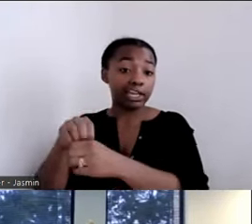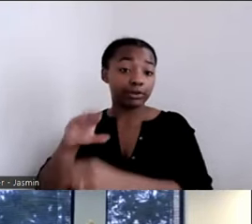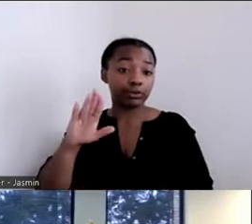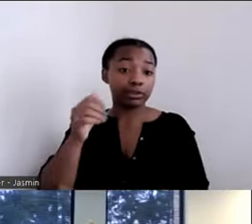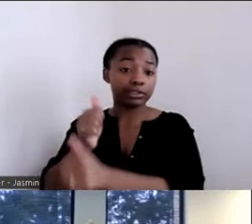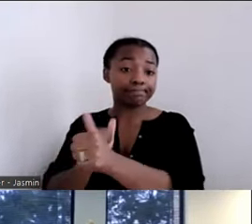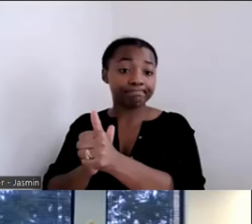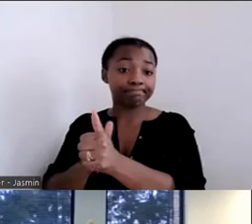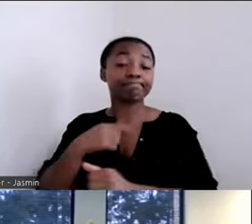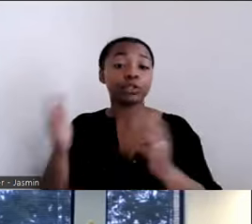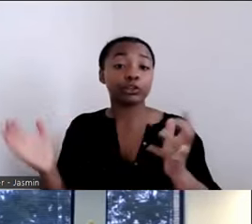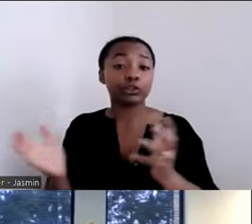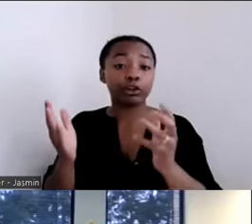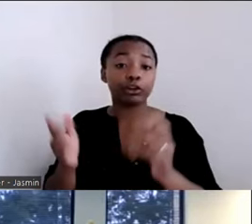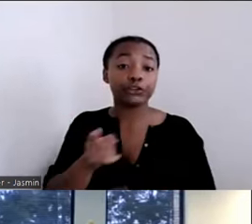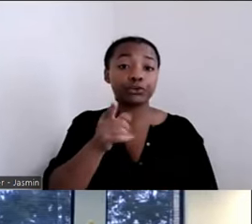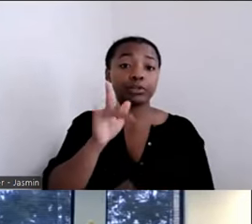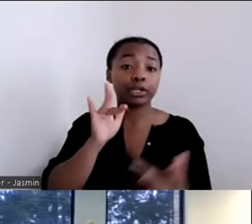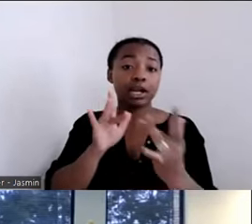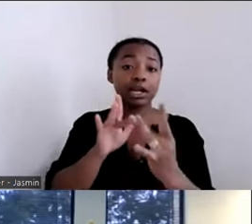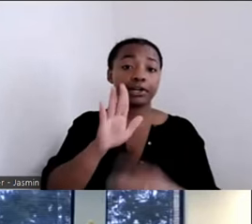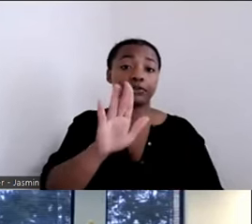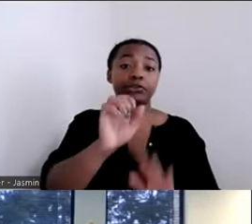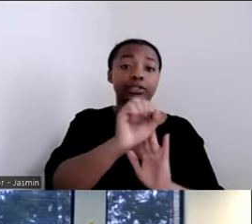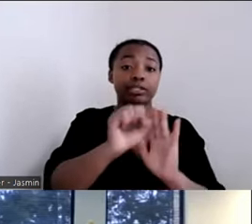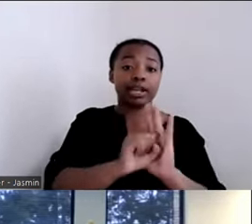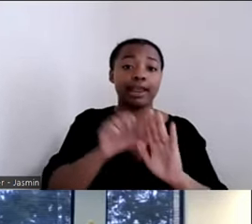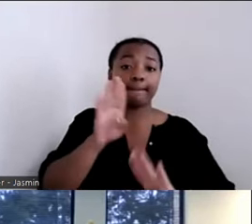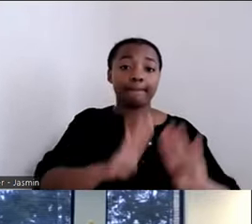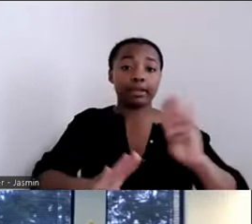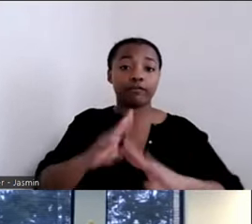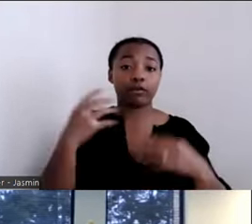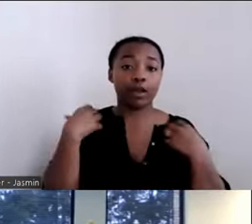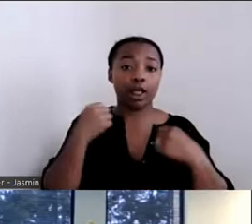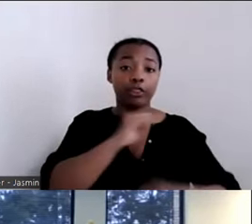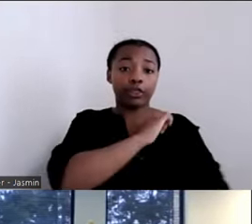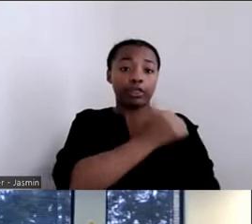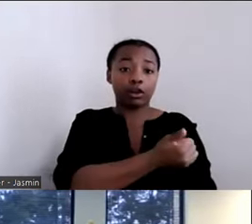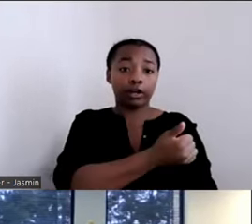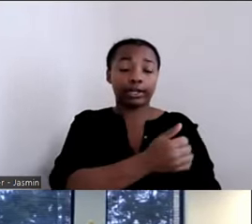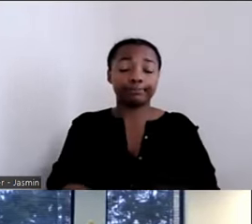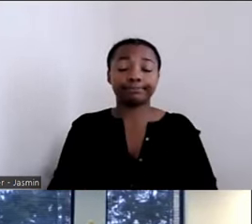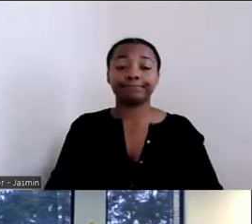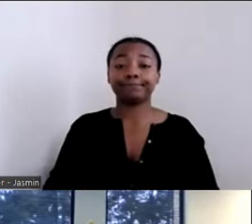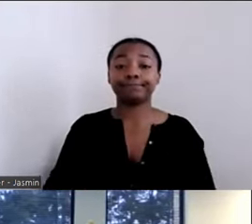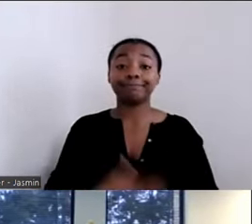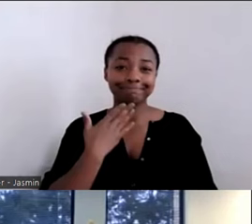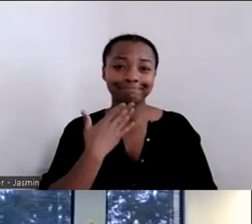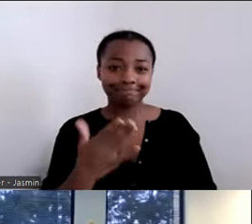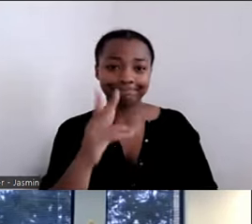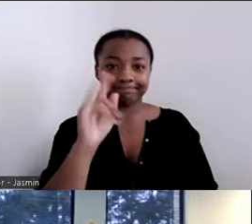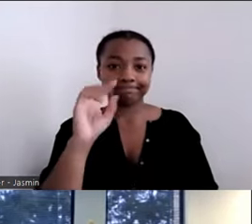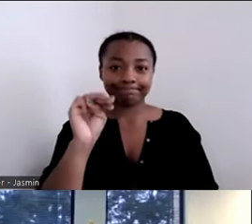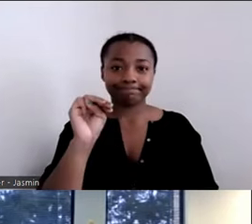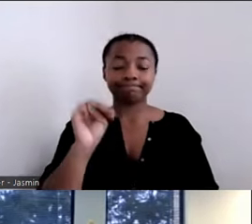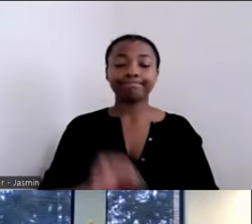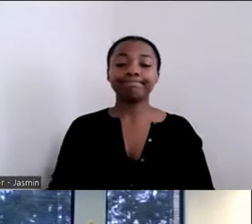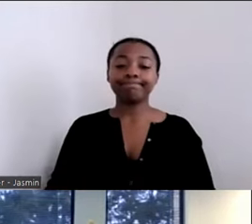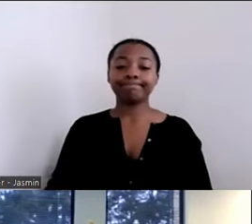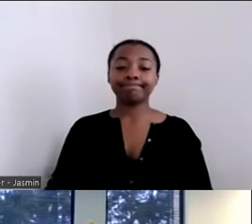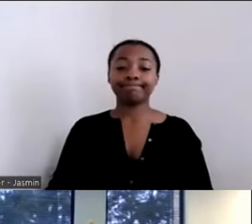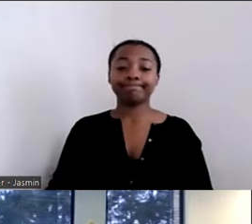ERICA McFADDEN: Thank you, Kim. Next question, Molly.